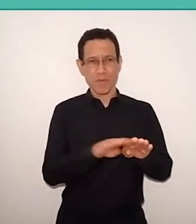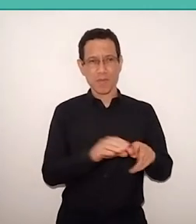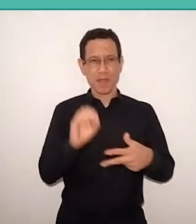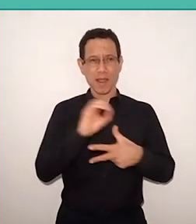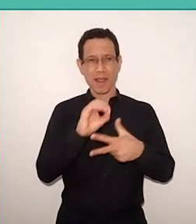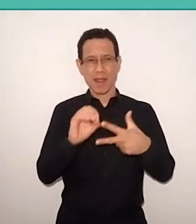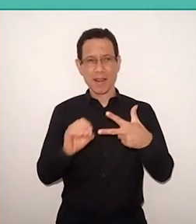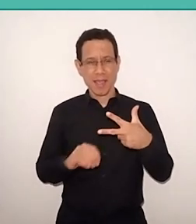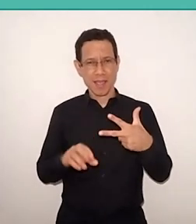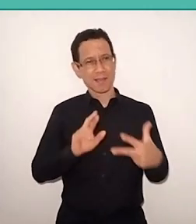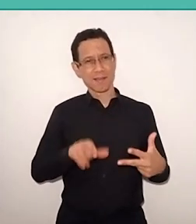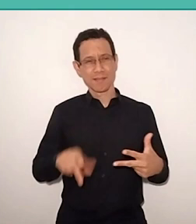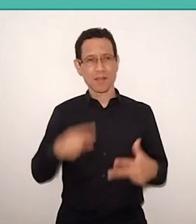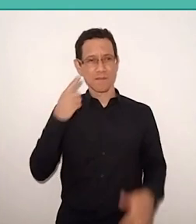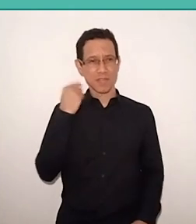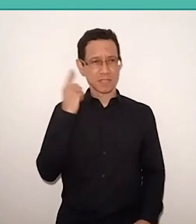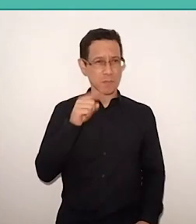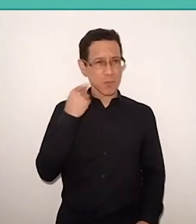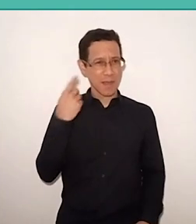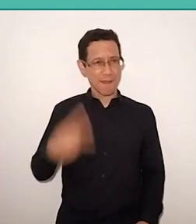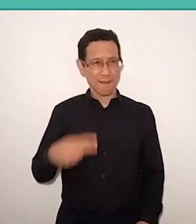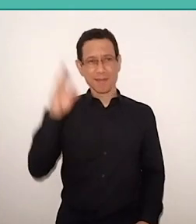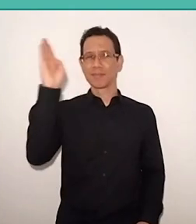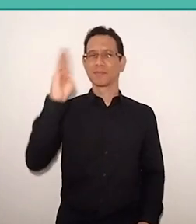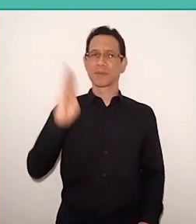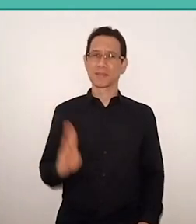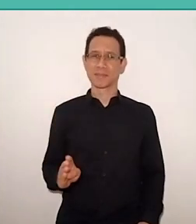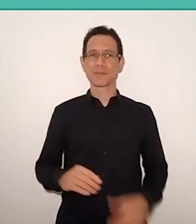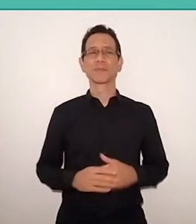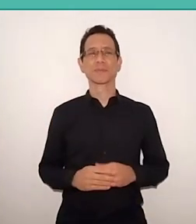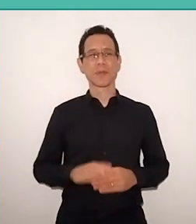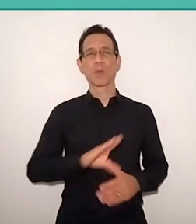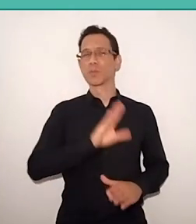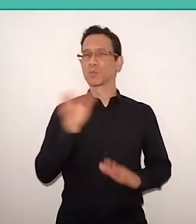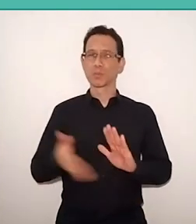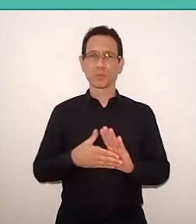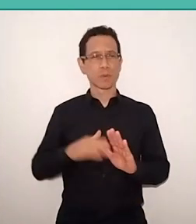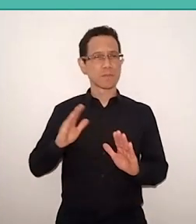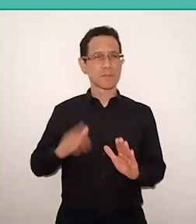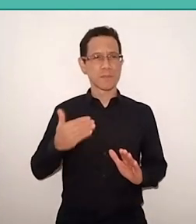the entrance exam in Brazil, and all this trend is forgetting